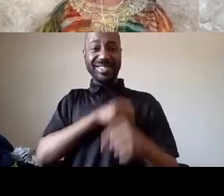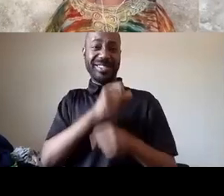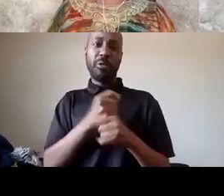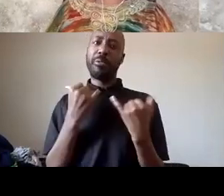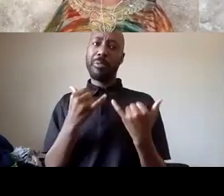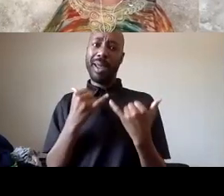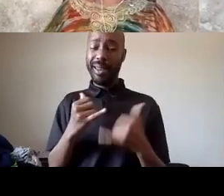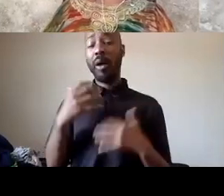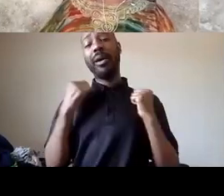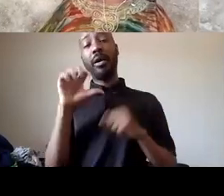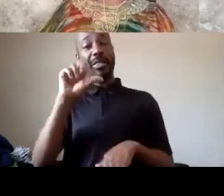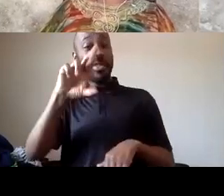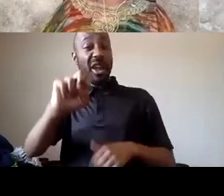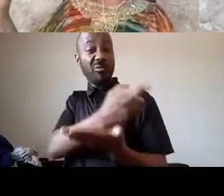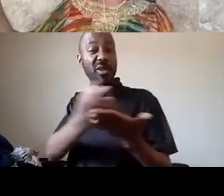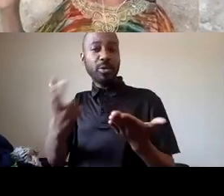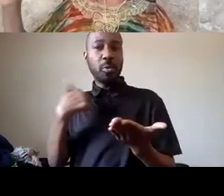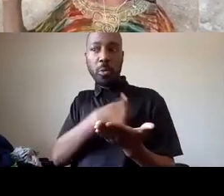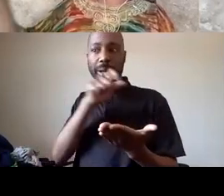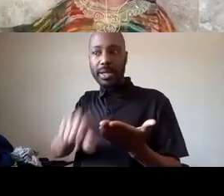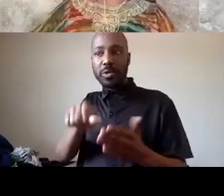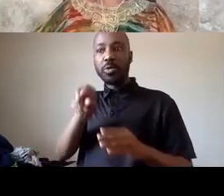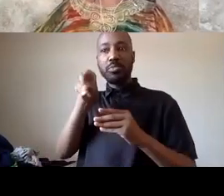for um you know to meet the economic needs